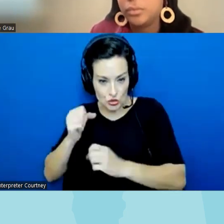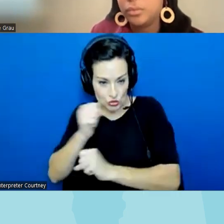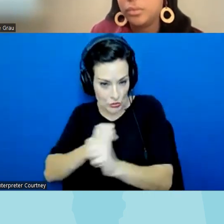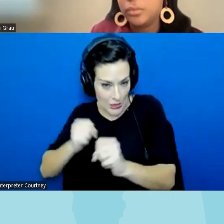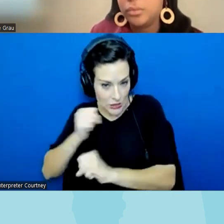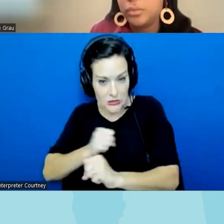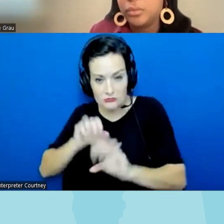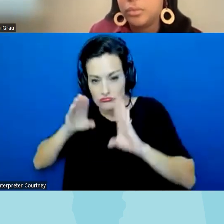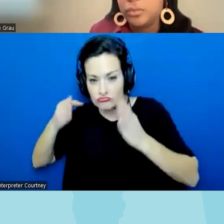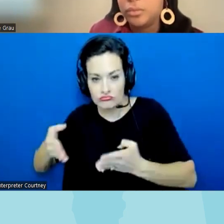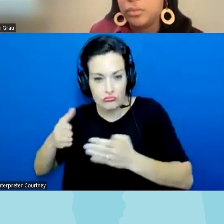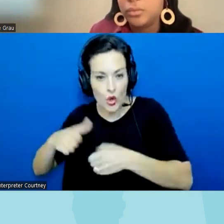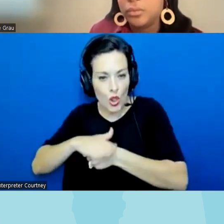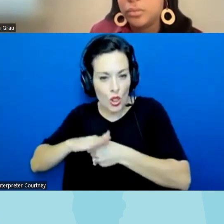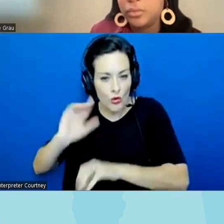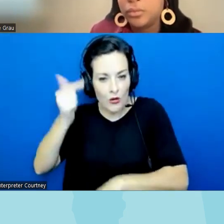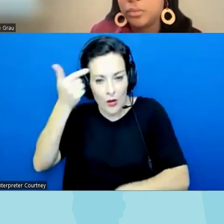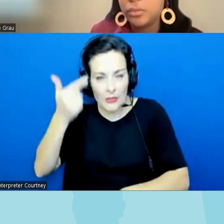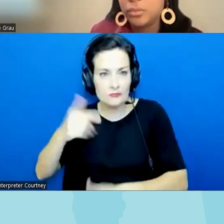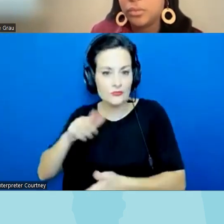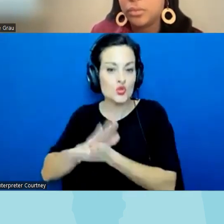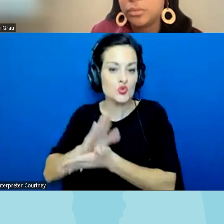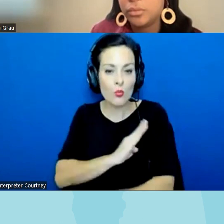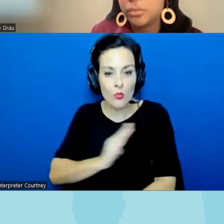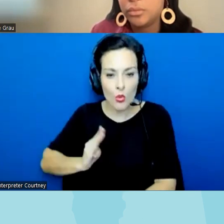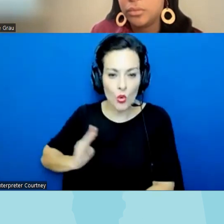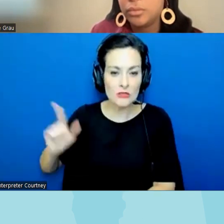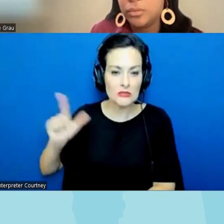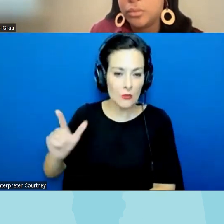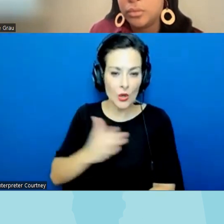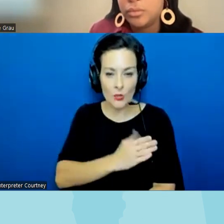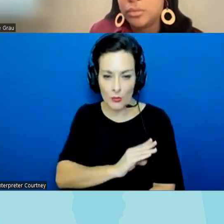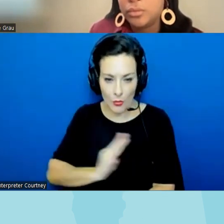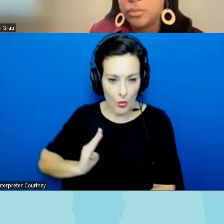governing boards like local school boards Library boards City Council meetings I know in Illinois